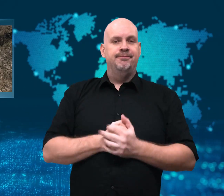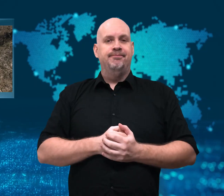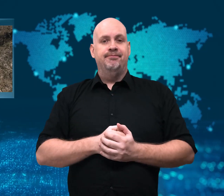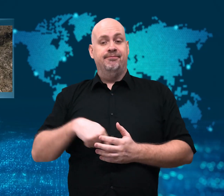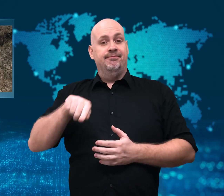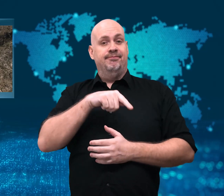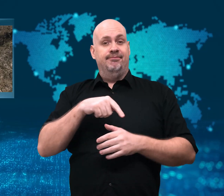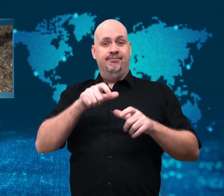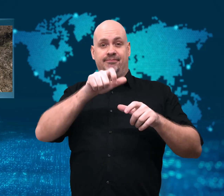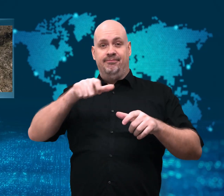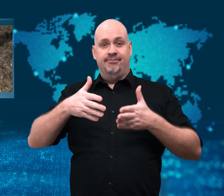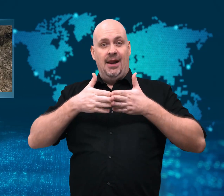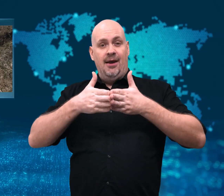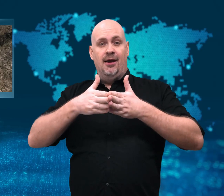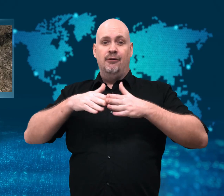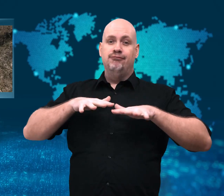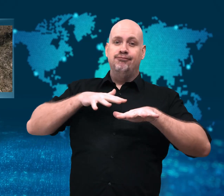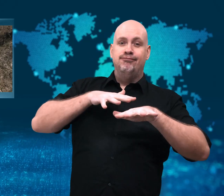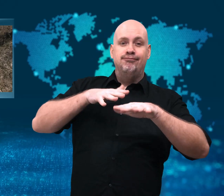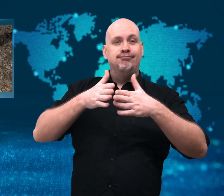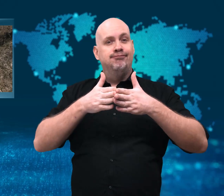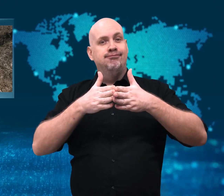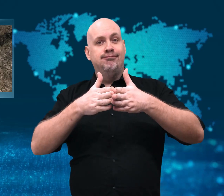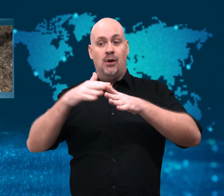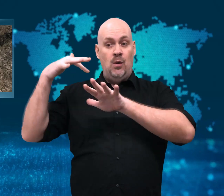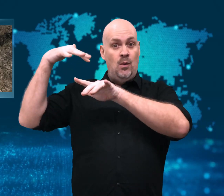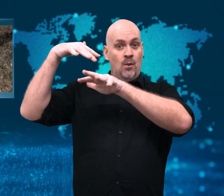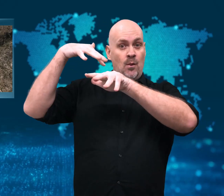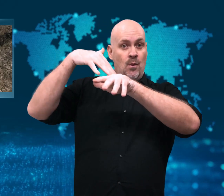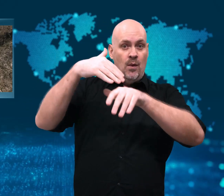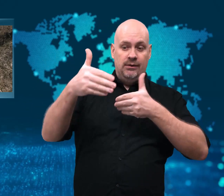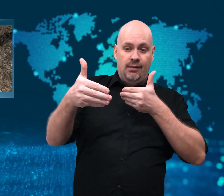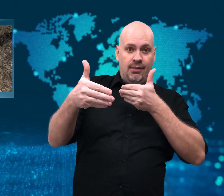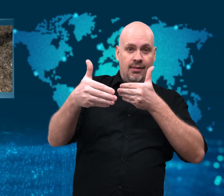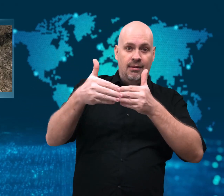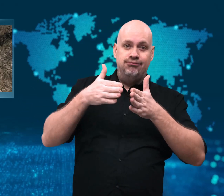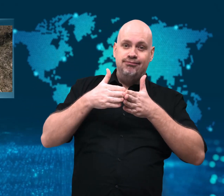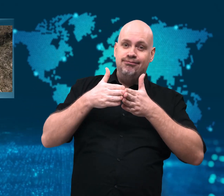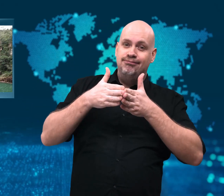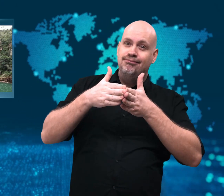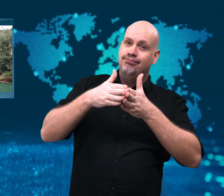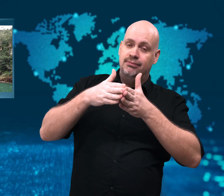When tourists drifted near the waterfall,